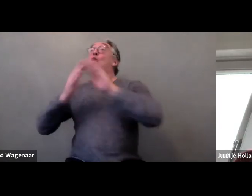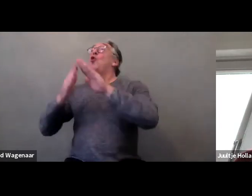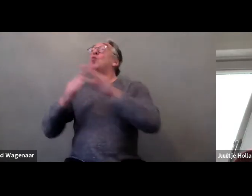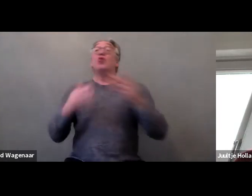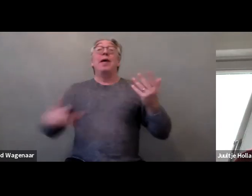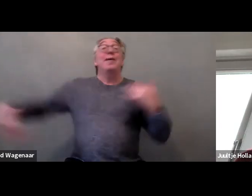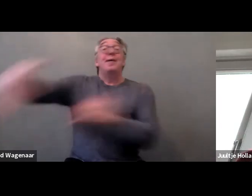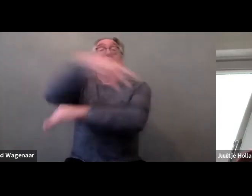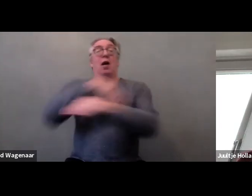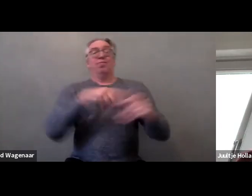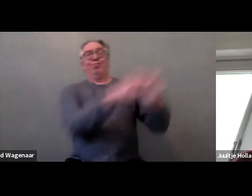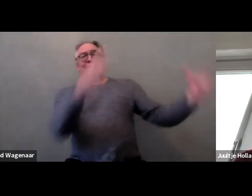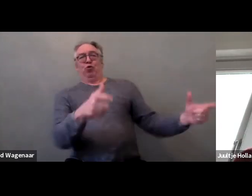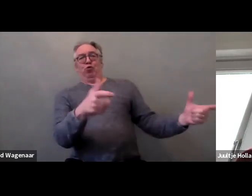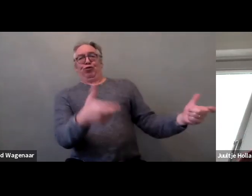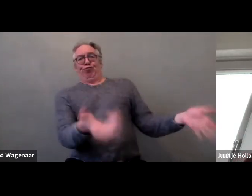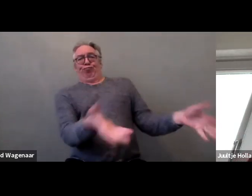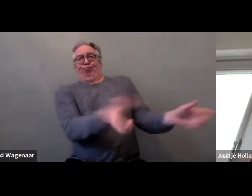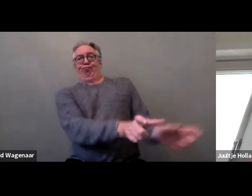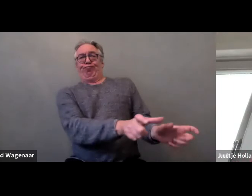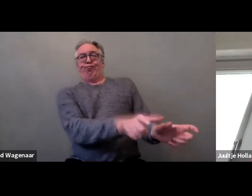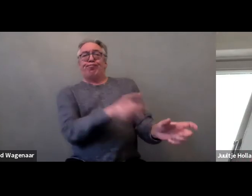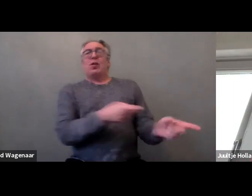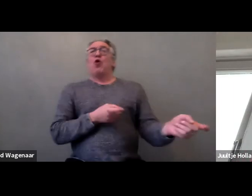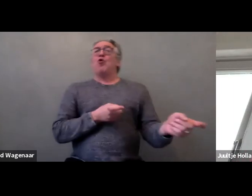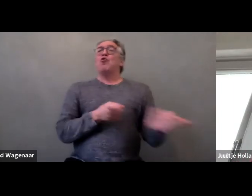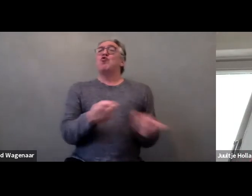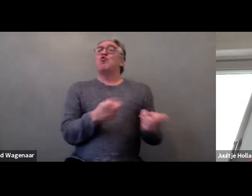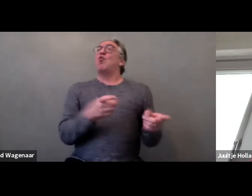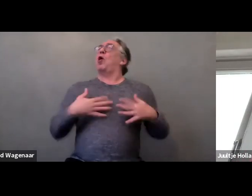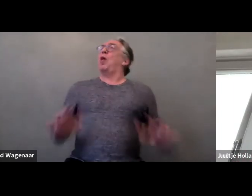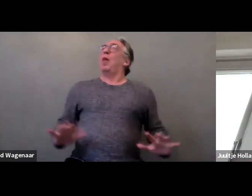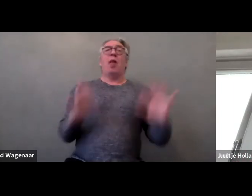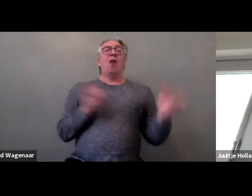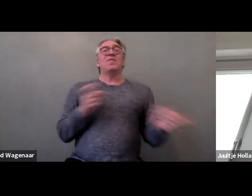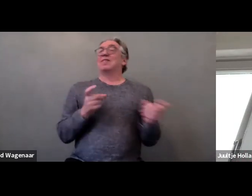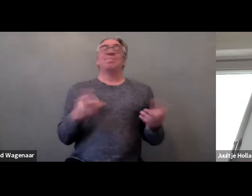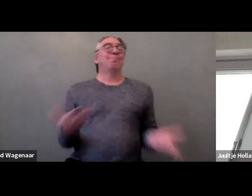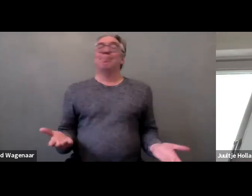and where they don’t have control over their own lives and over the things that affect them.